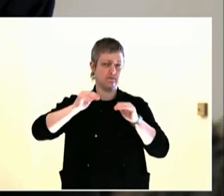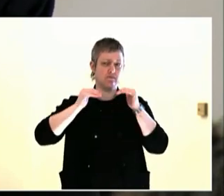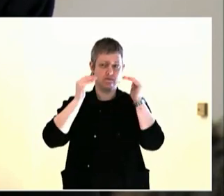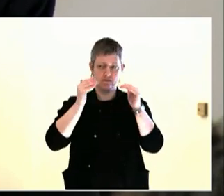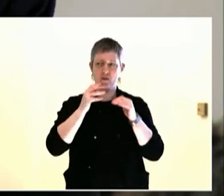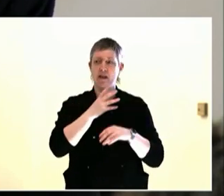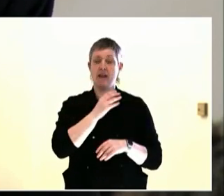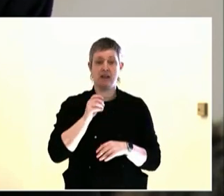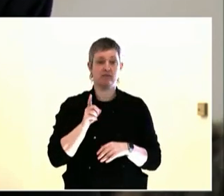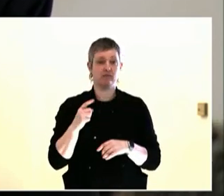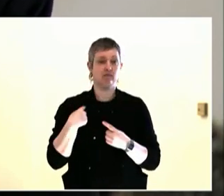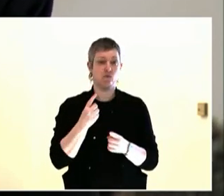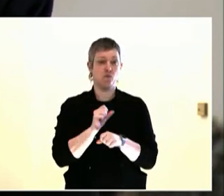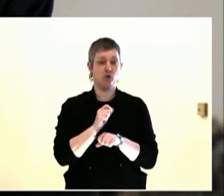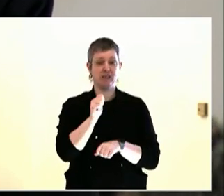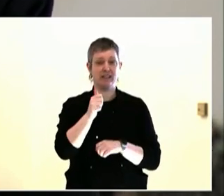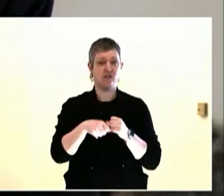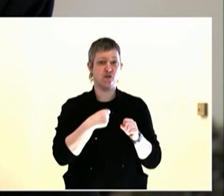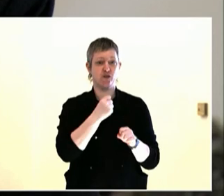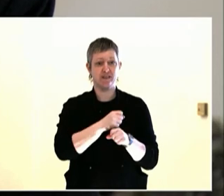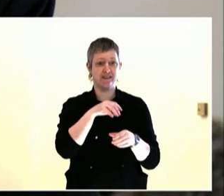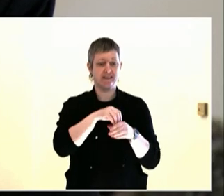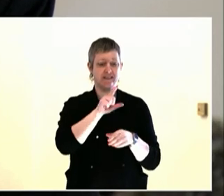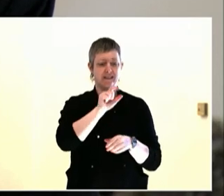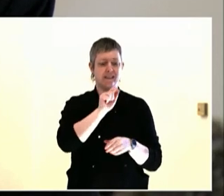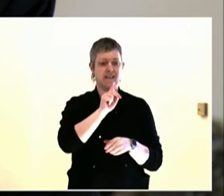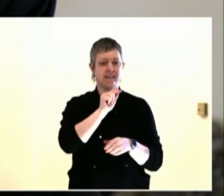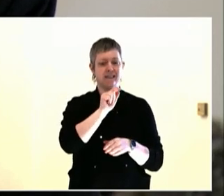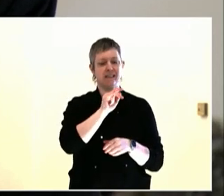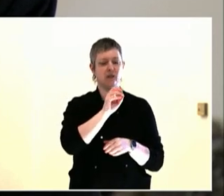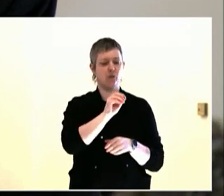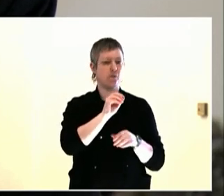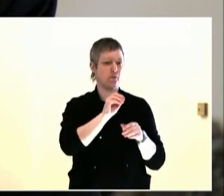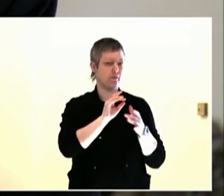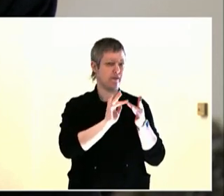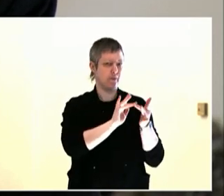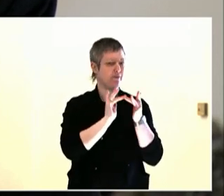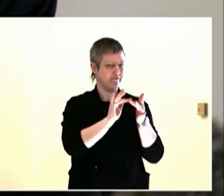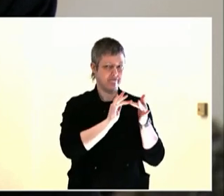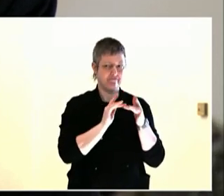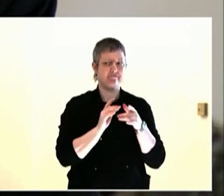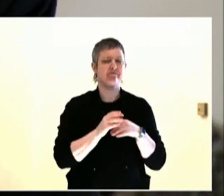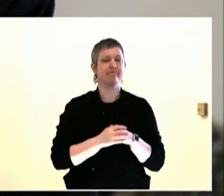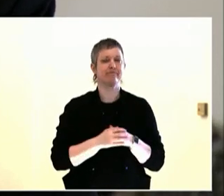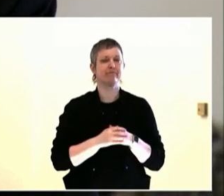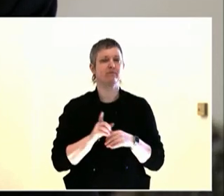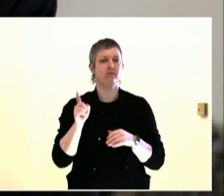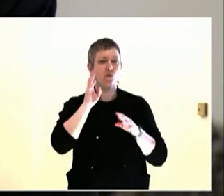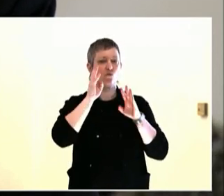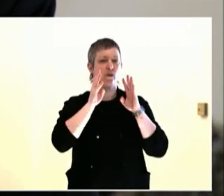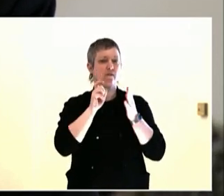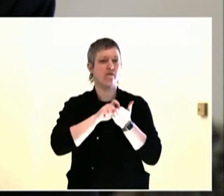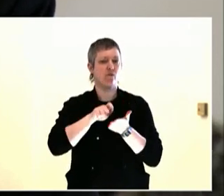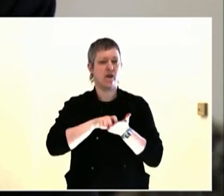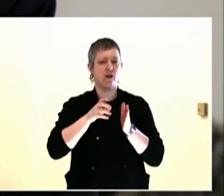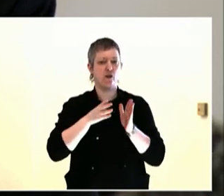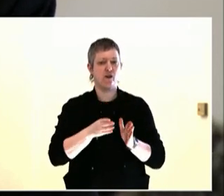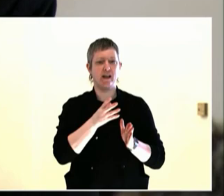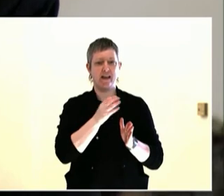that's very important, visualization, and deliberation, of course. And the third one is, I think we